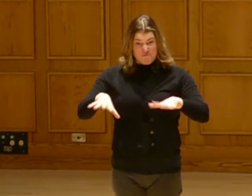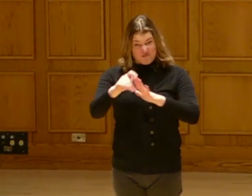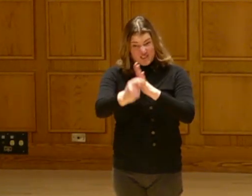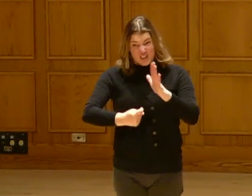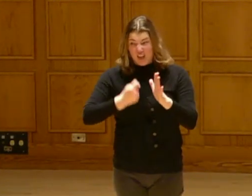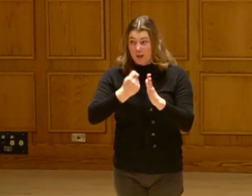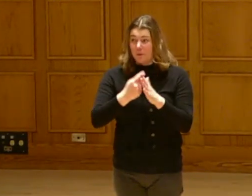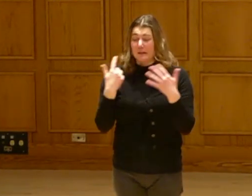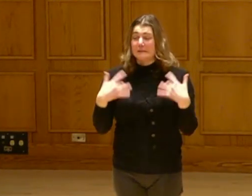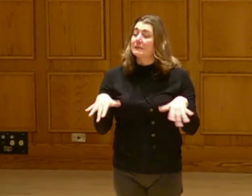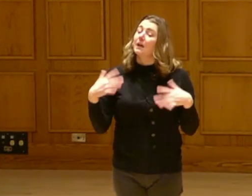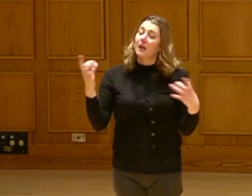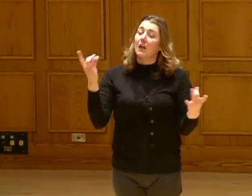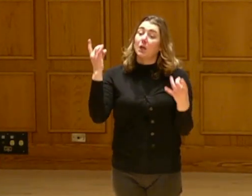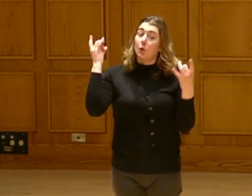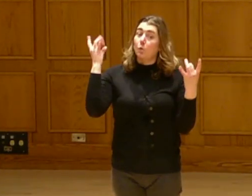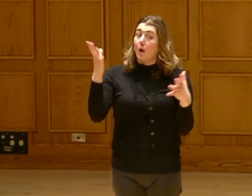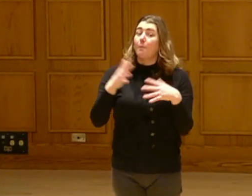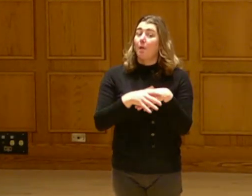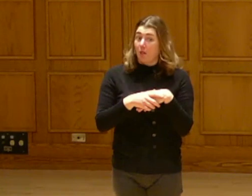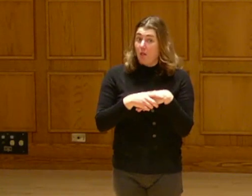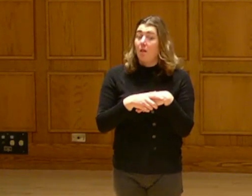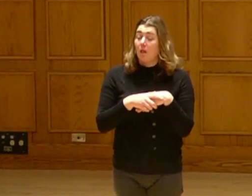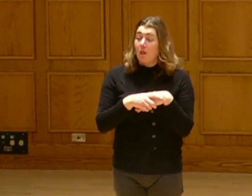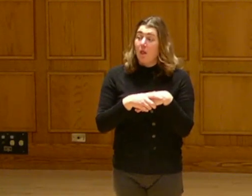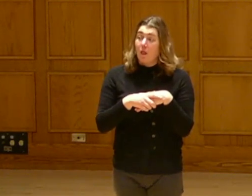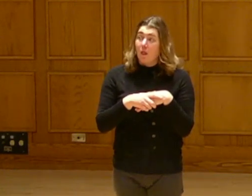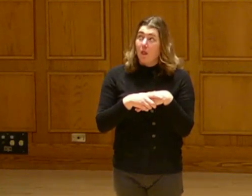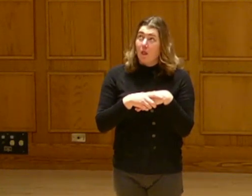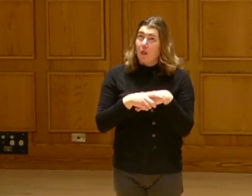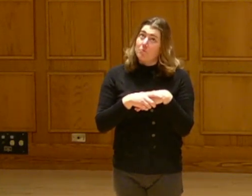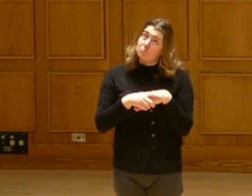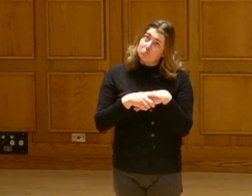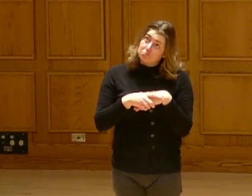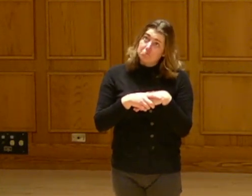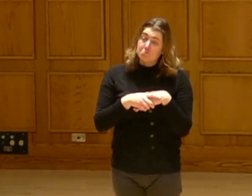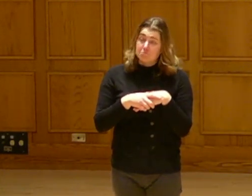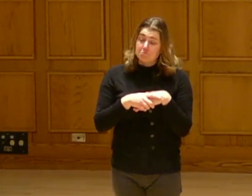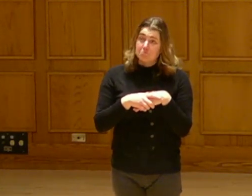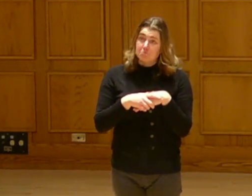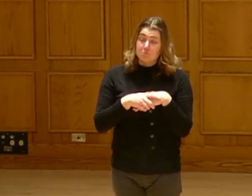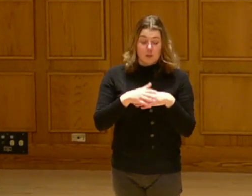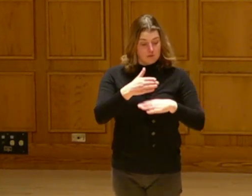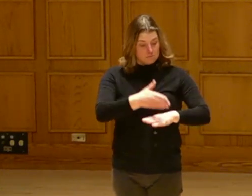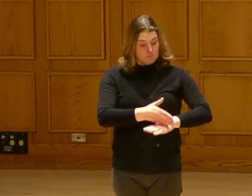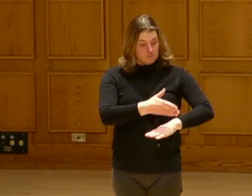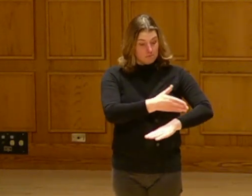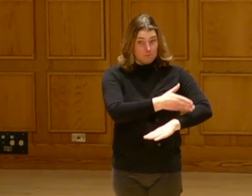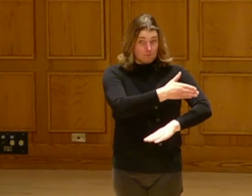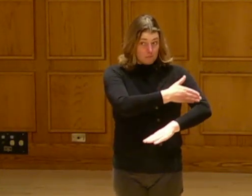as probably a lot of you know it. The advancements in renewable energy is simply incredible.